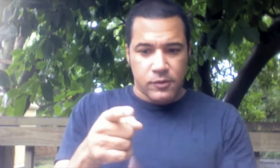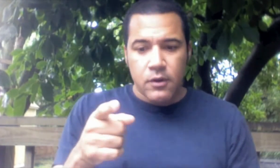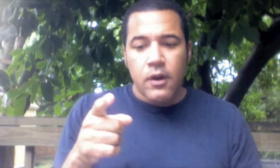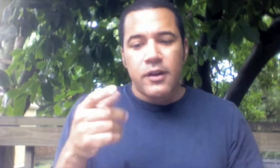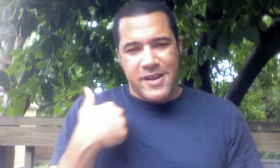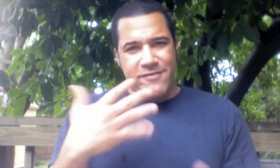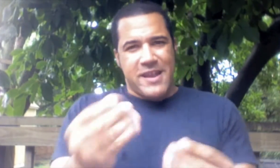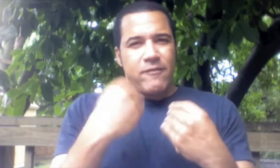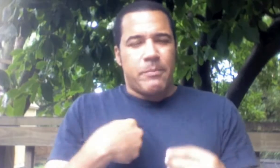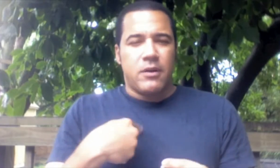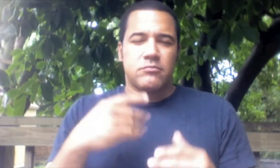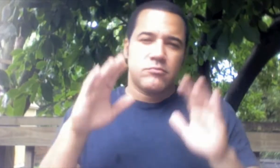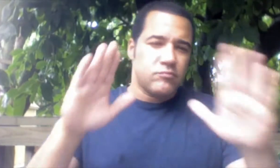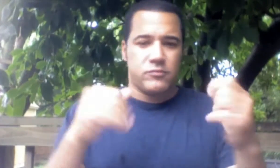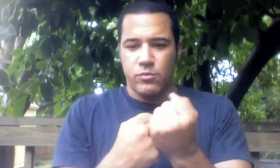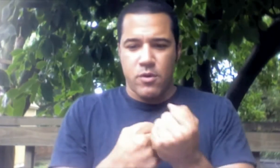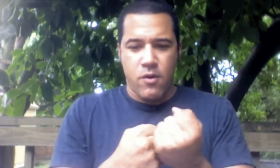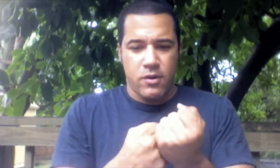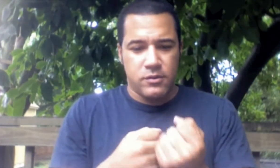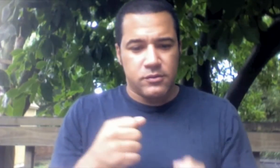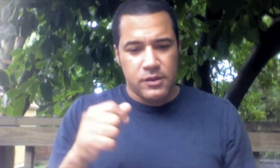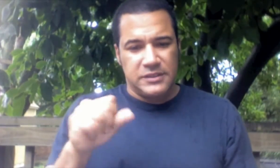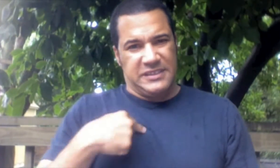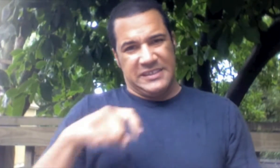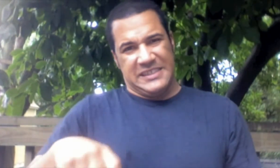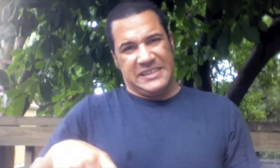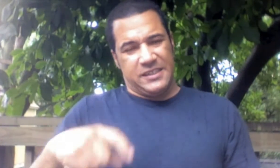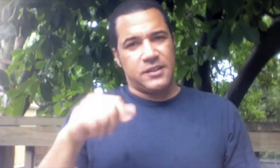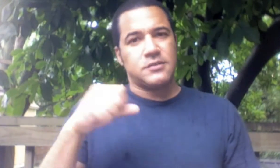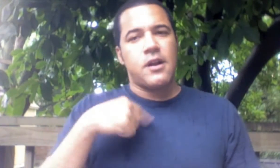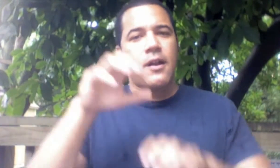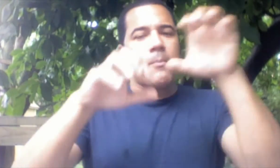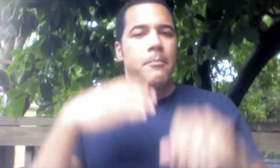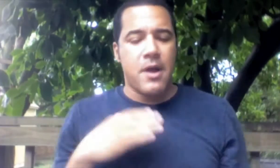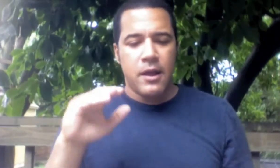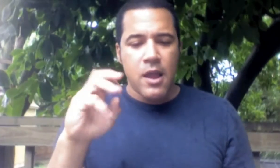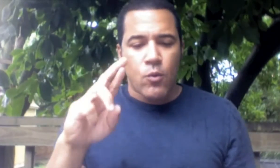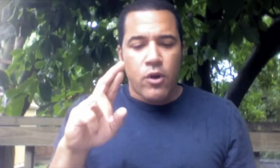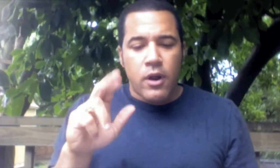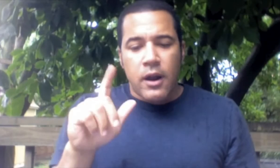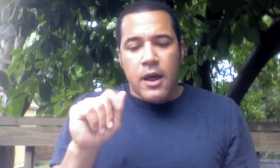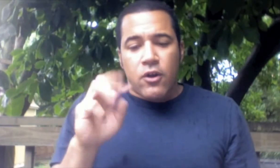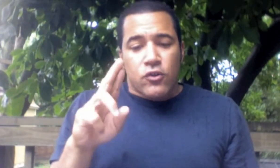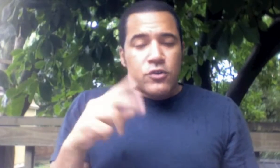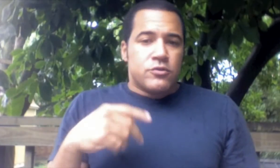have given me the unwavering support I needed as I climbed my career ladder.